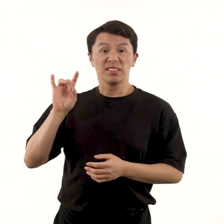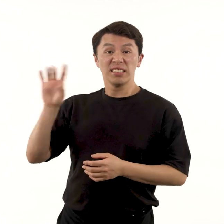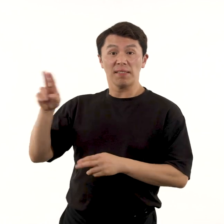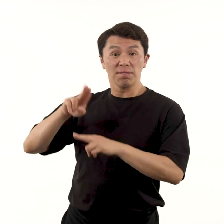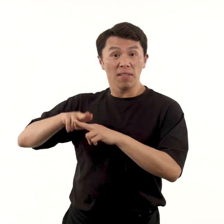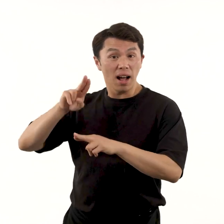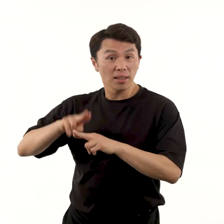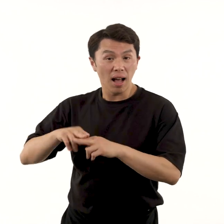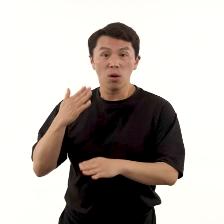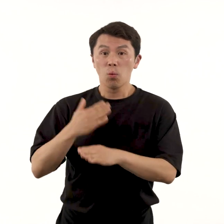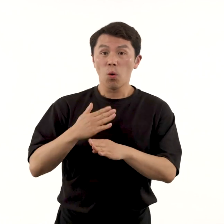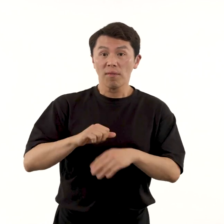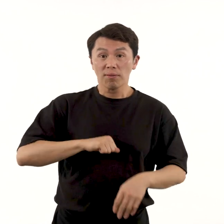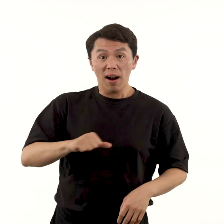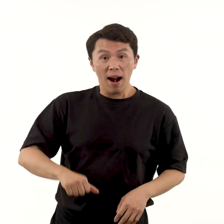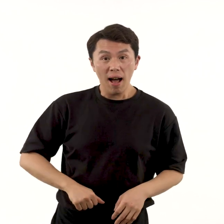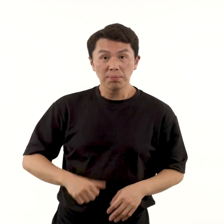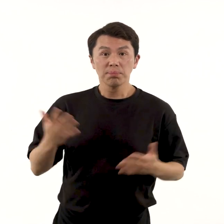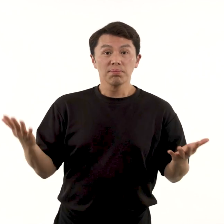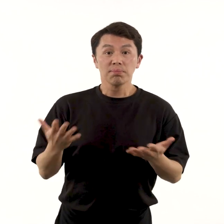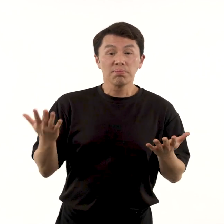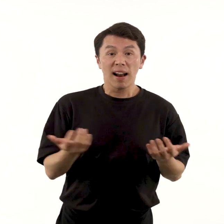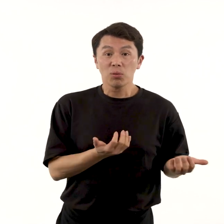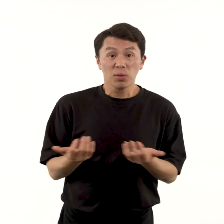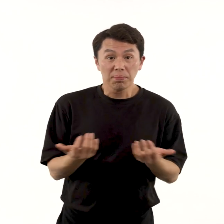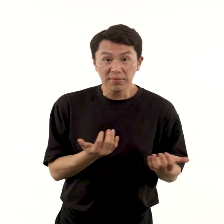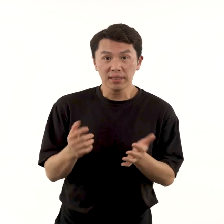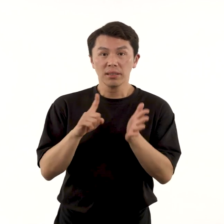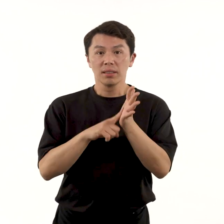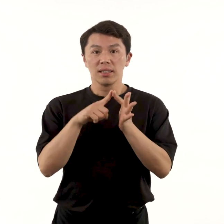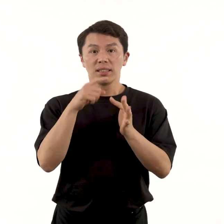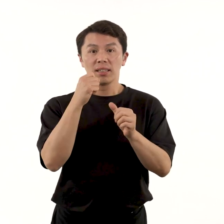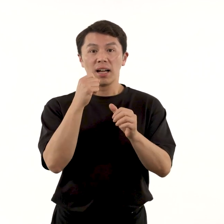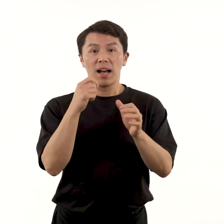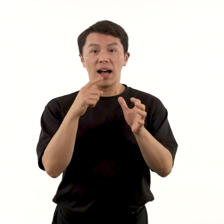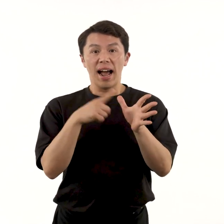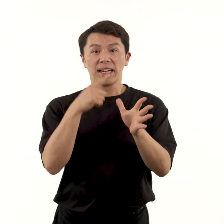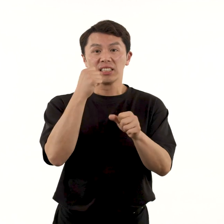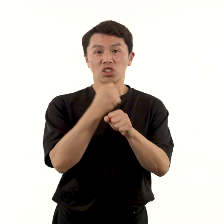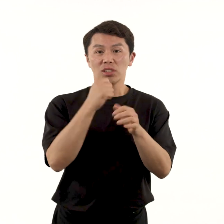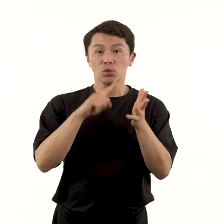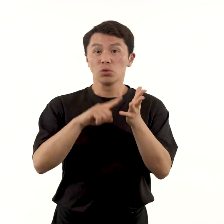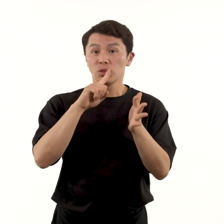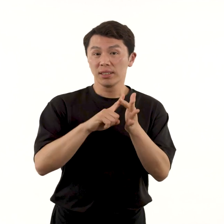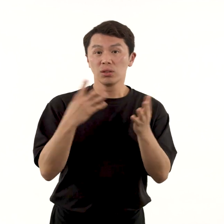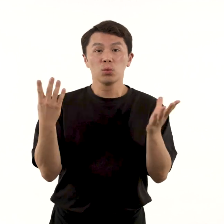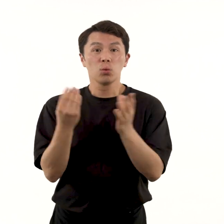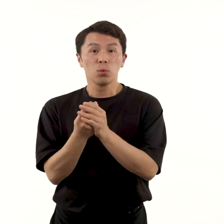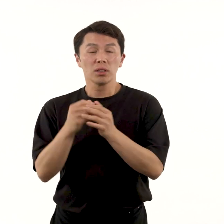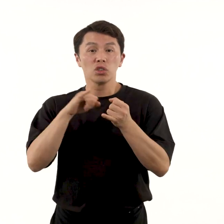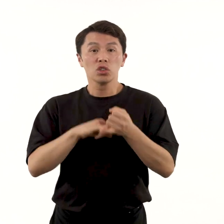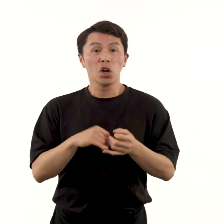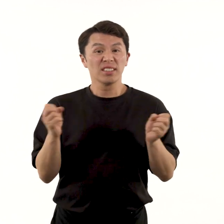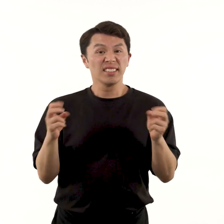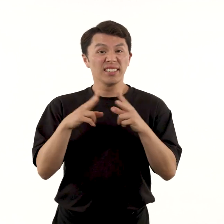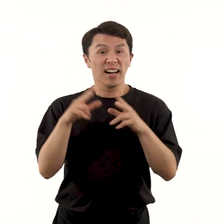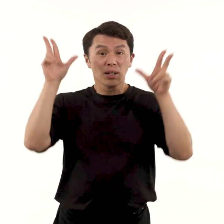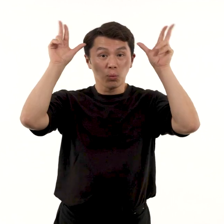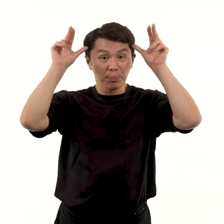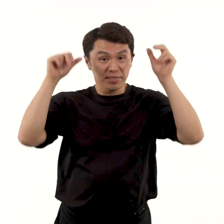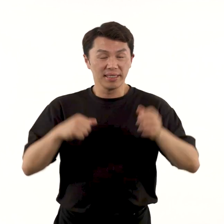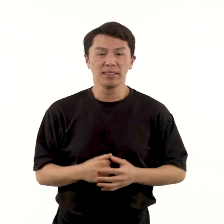father, farmer and rugby league player for the South Sydney Rabbitohs.